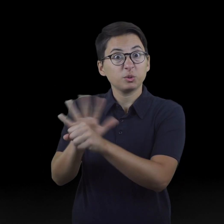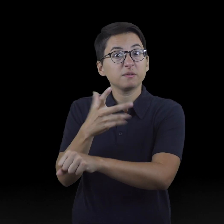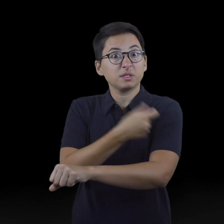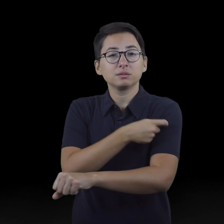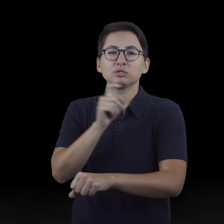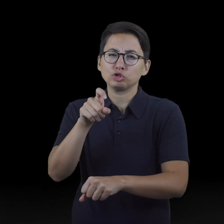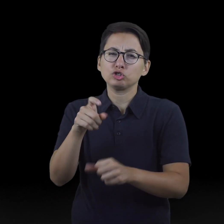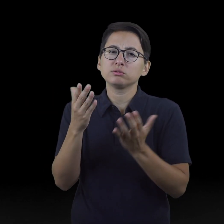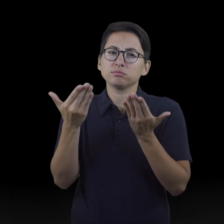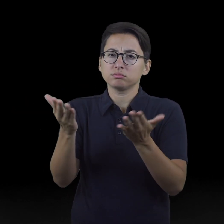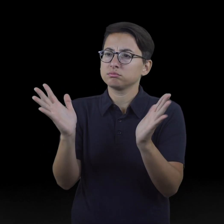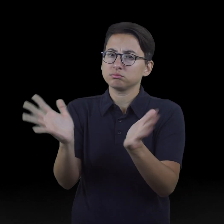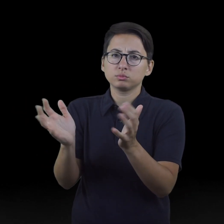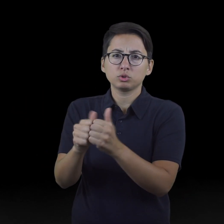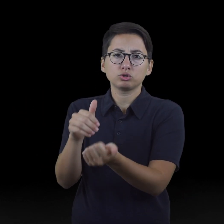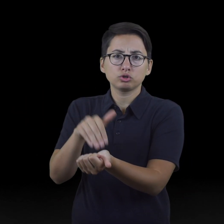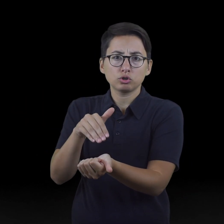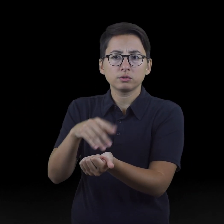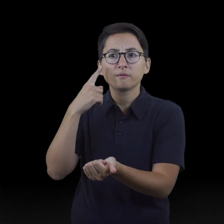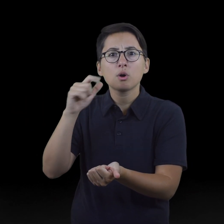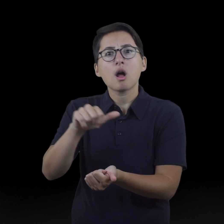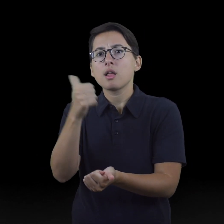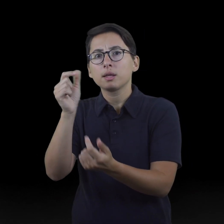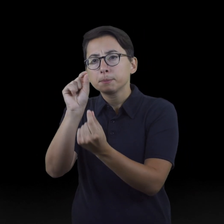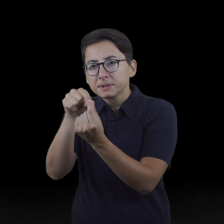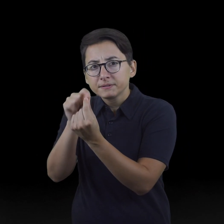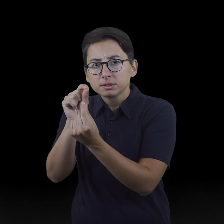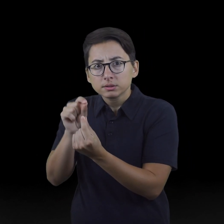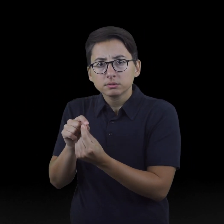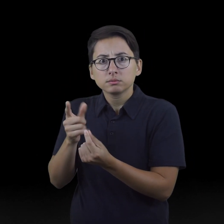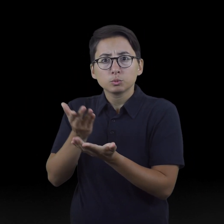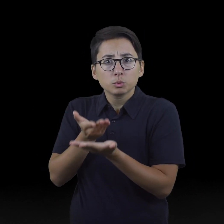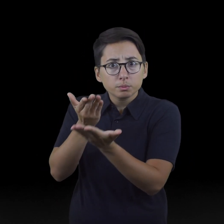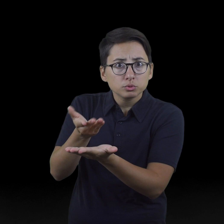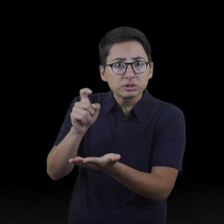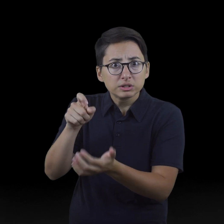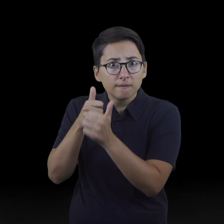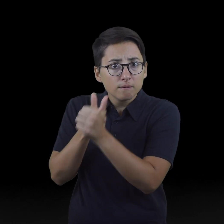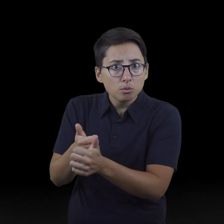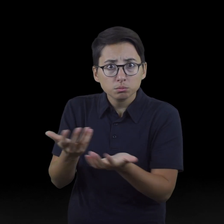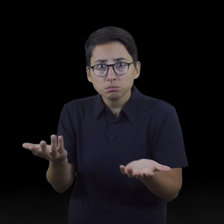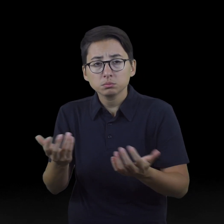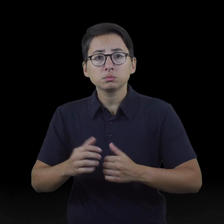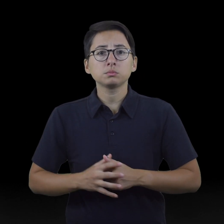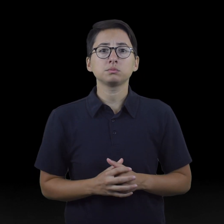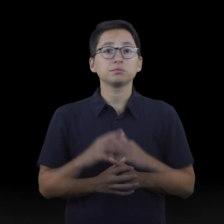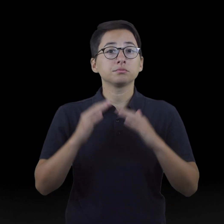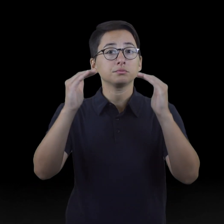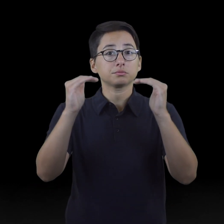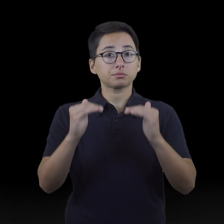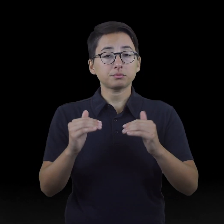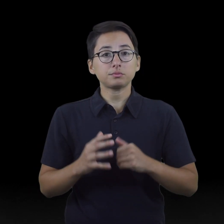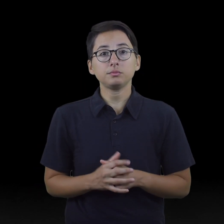providers for other specific recommendations.